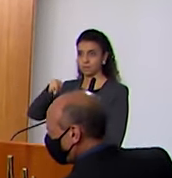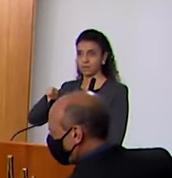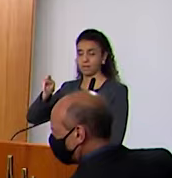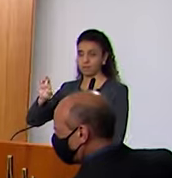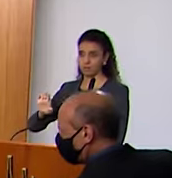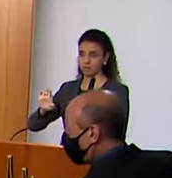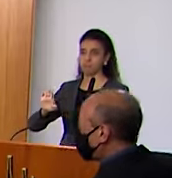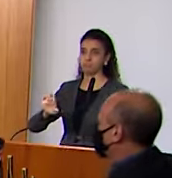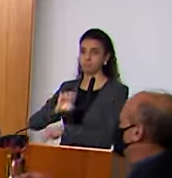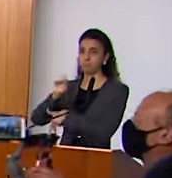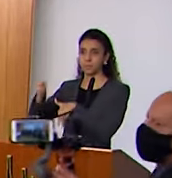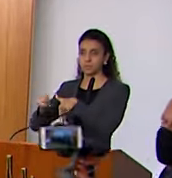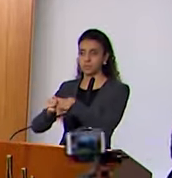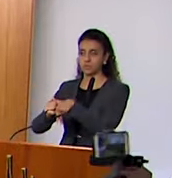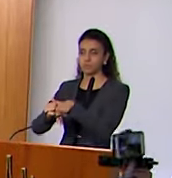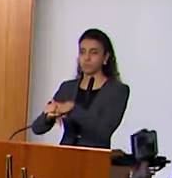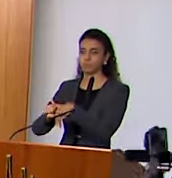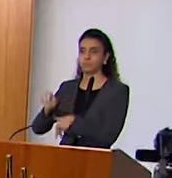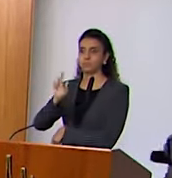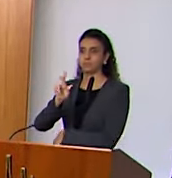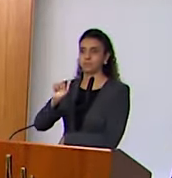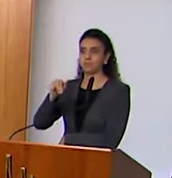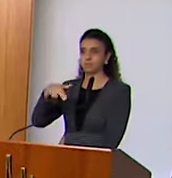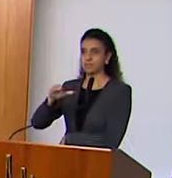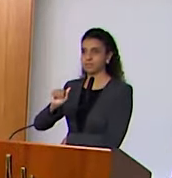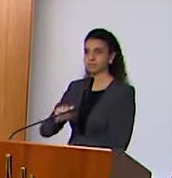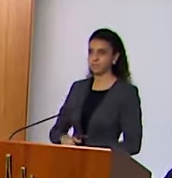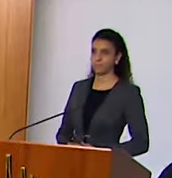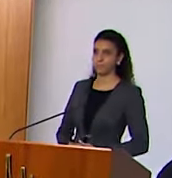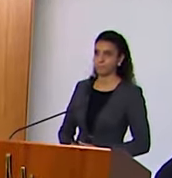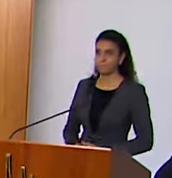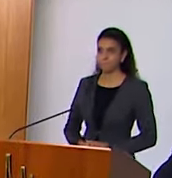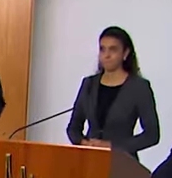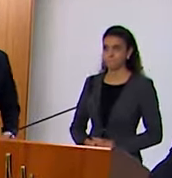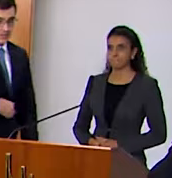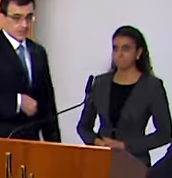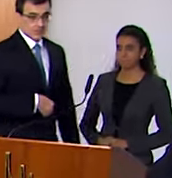Ambassador Carlos Alberto Franco França.